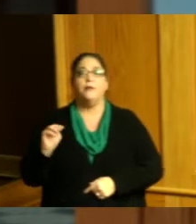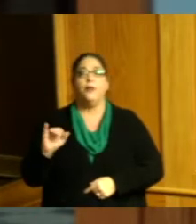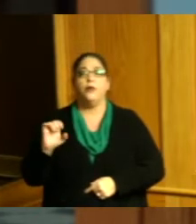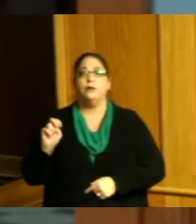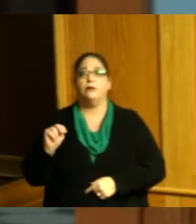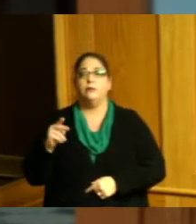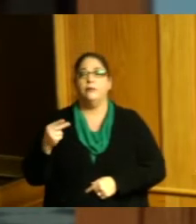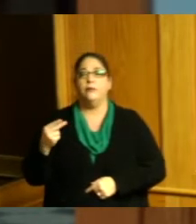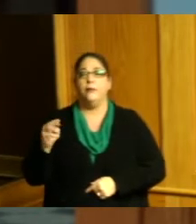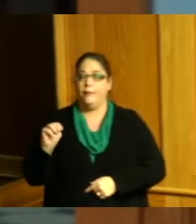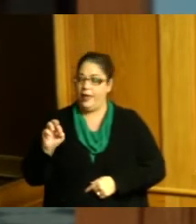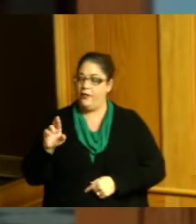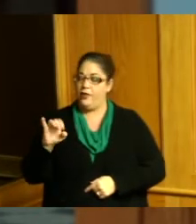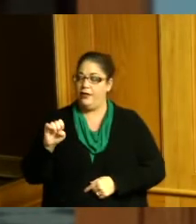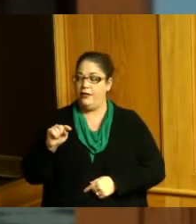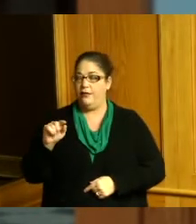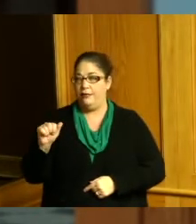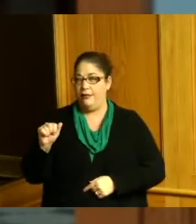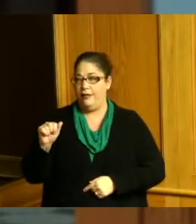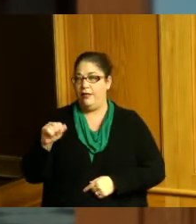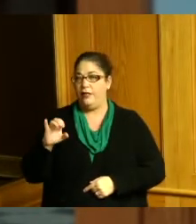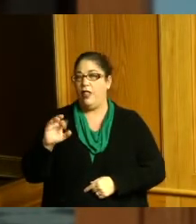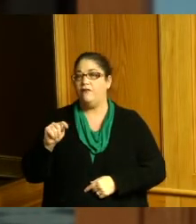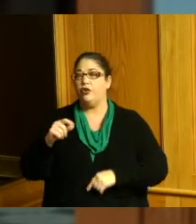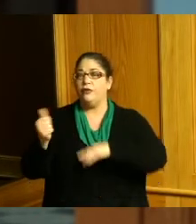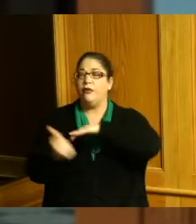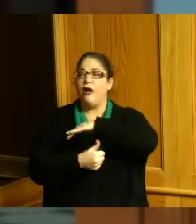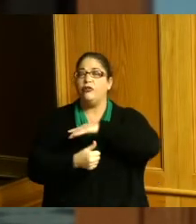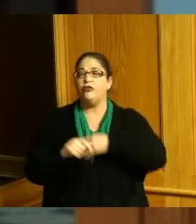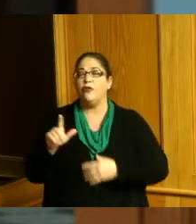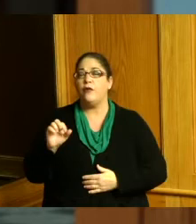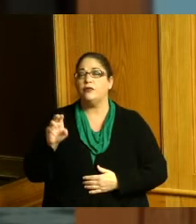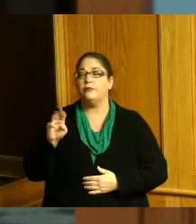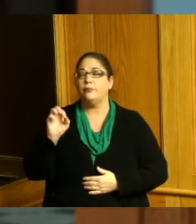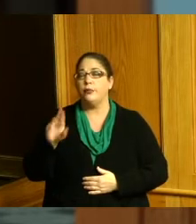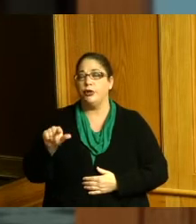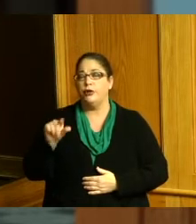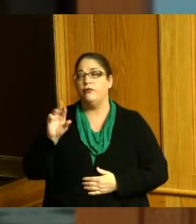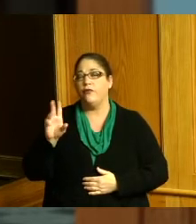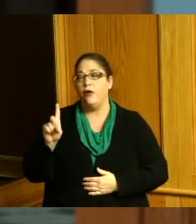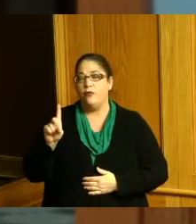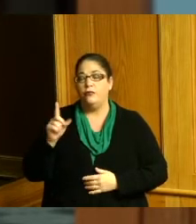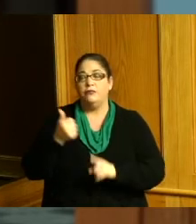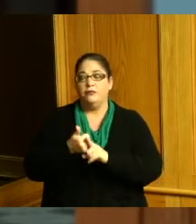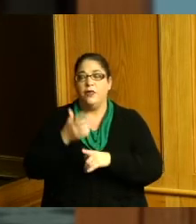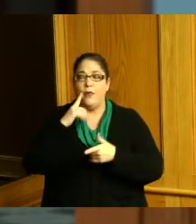the installation of a culvert under Lawrenceburg Road this will allow them to do their utility work